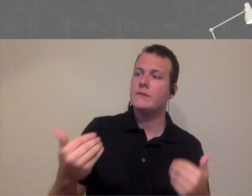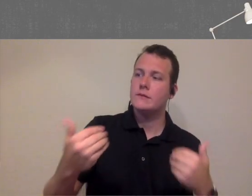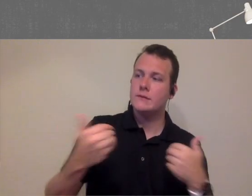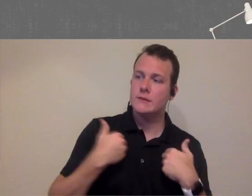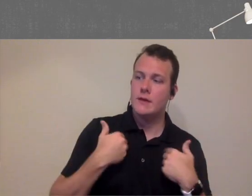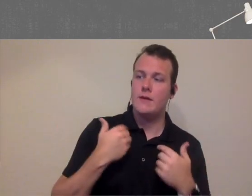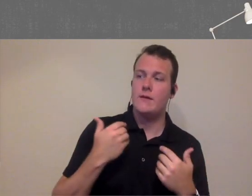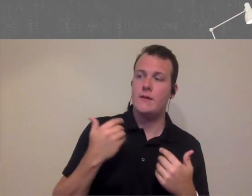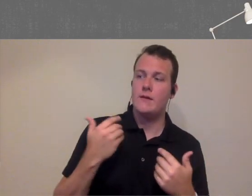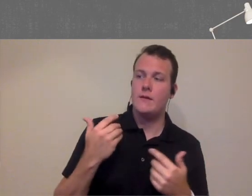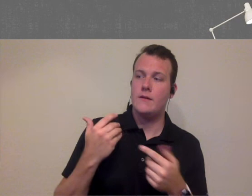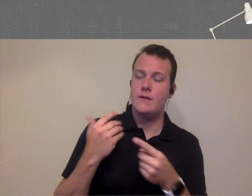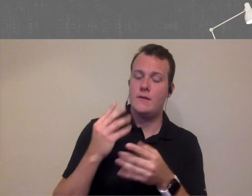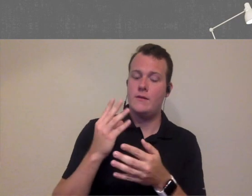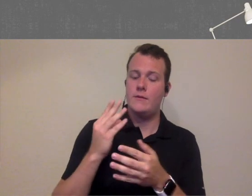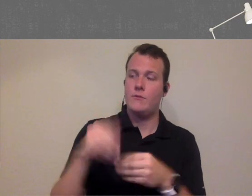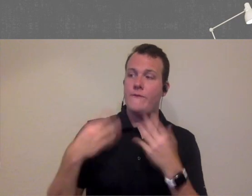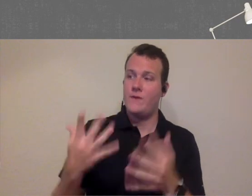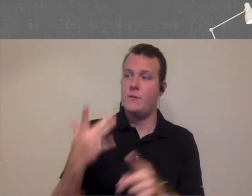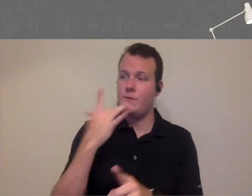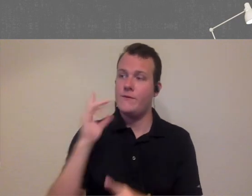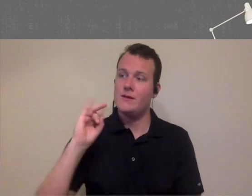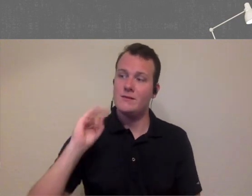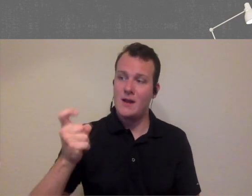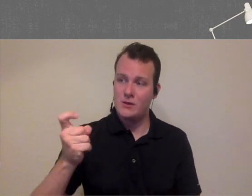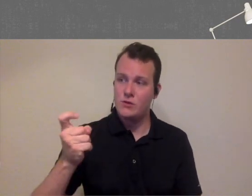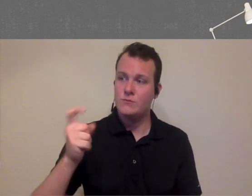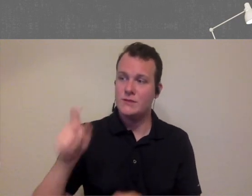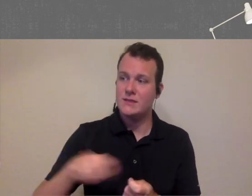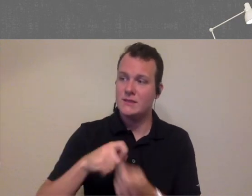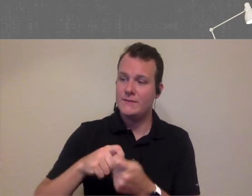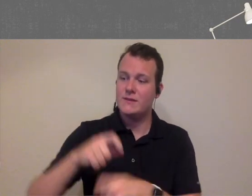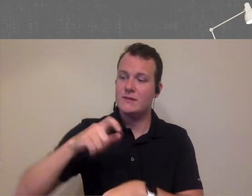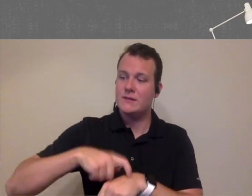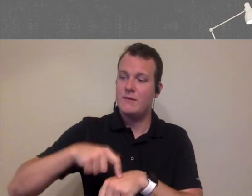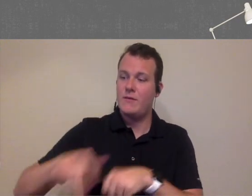providers who want to do like you know diagnostic testing a certain point